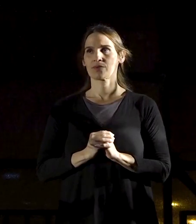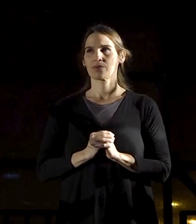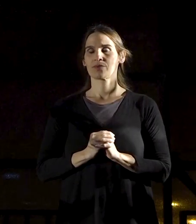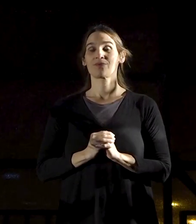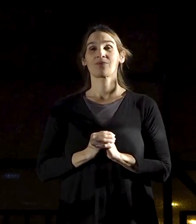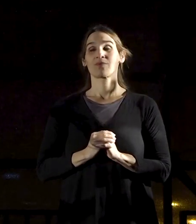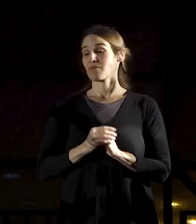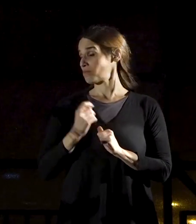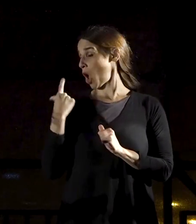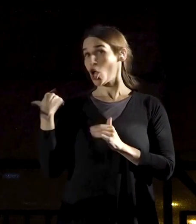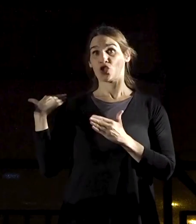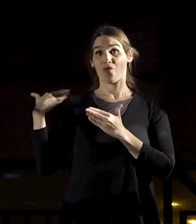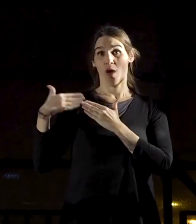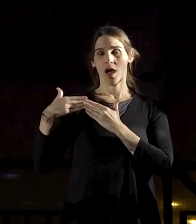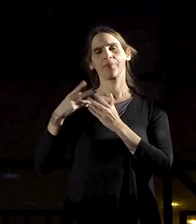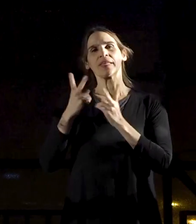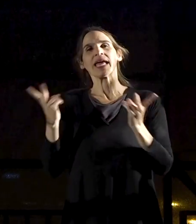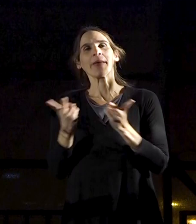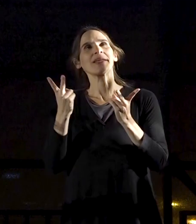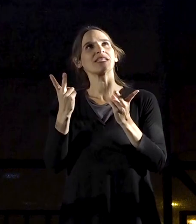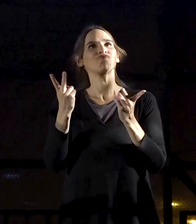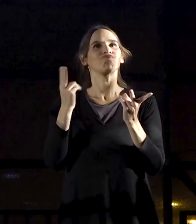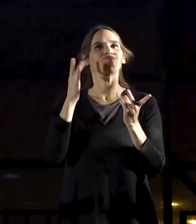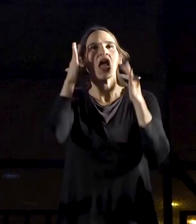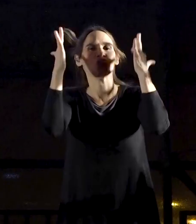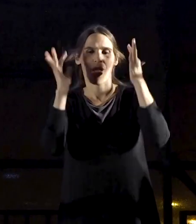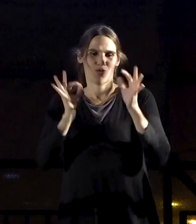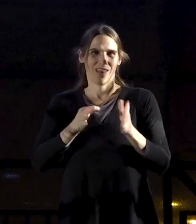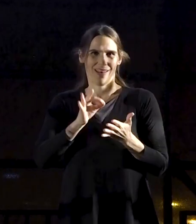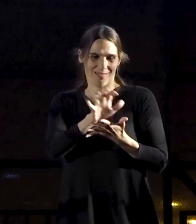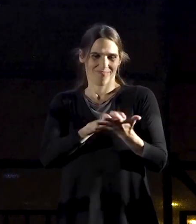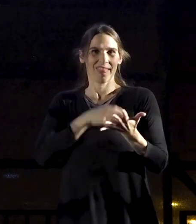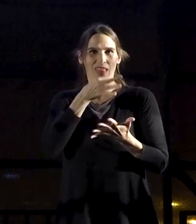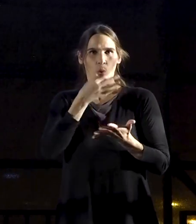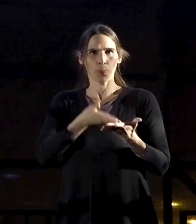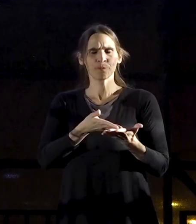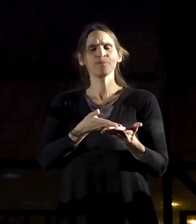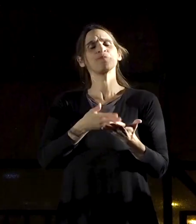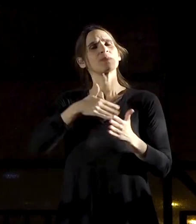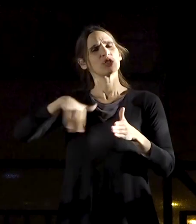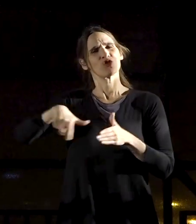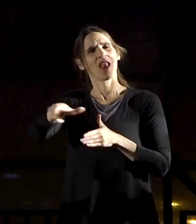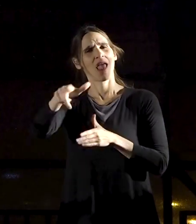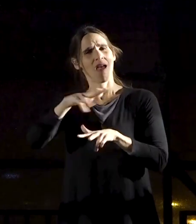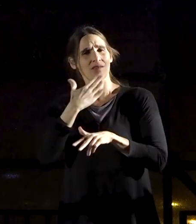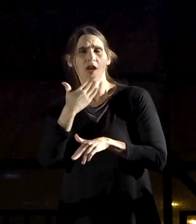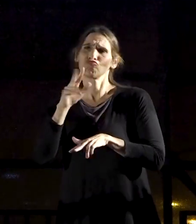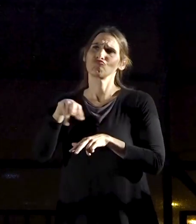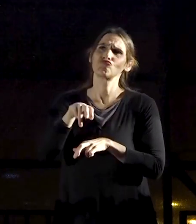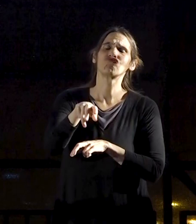This week, when I was looking for inspiration for this speech, I went out to the countryside, and my legs took me